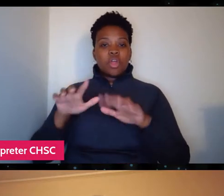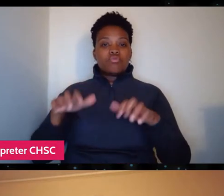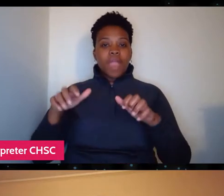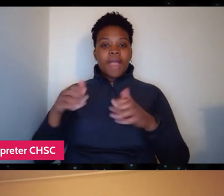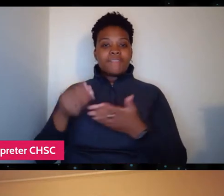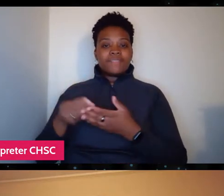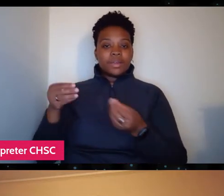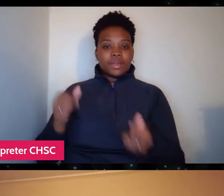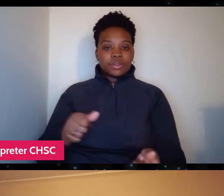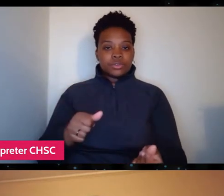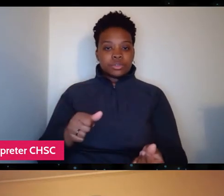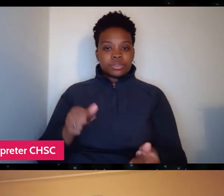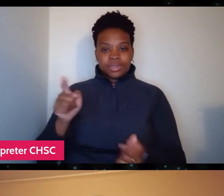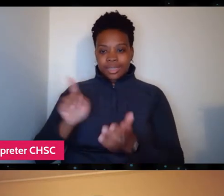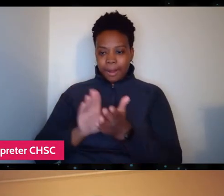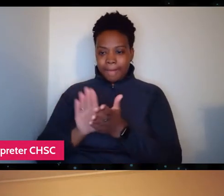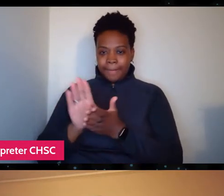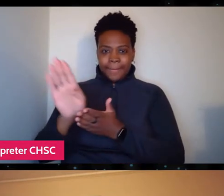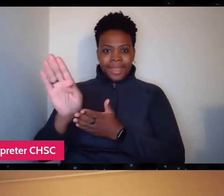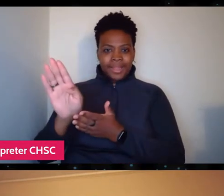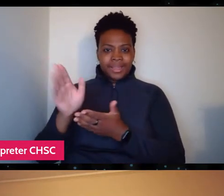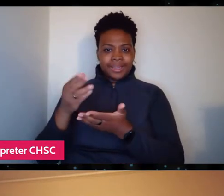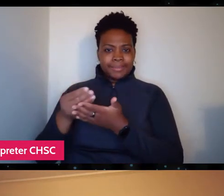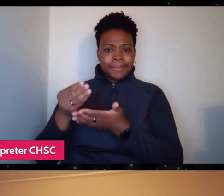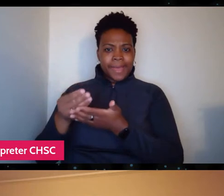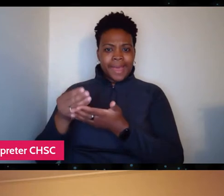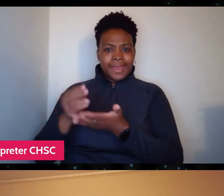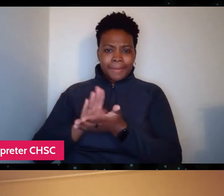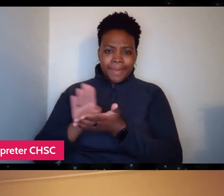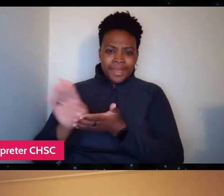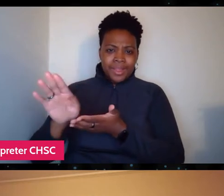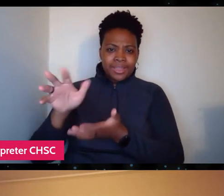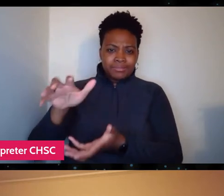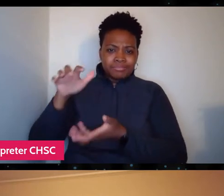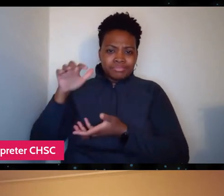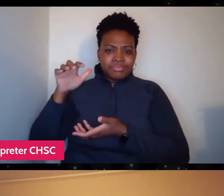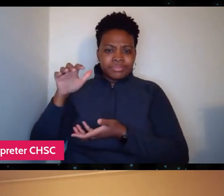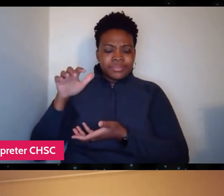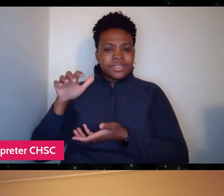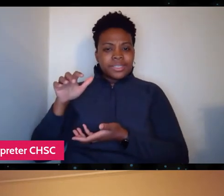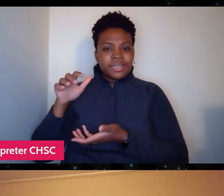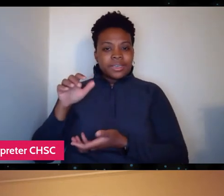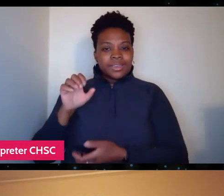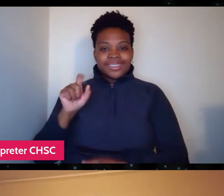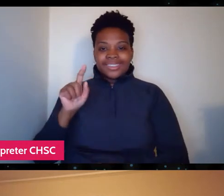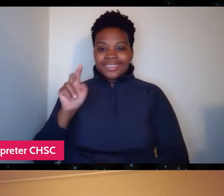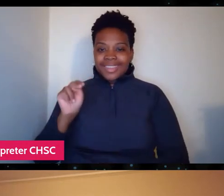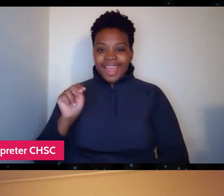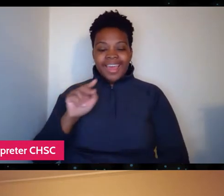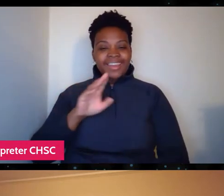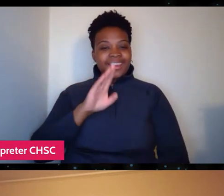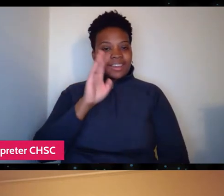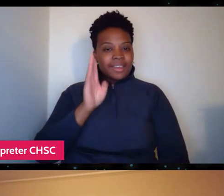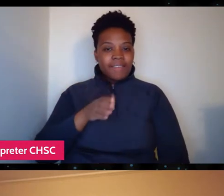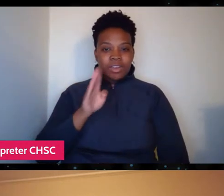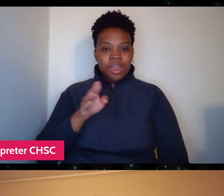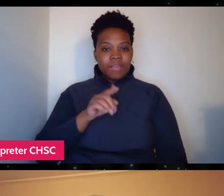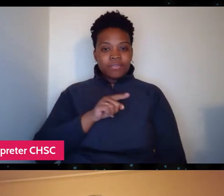It's like, what you're doing? And I understand, I think never, ever, ever stride anywhere near to being in that bracket.